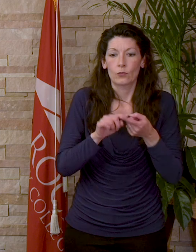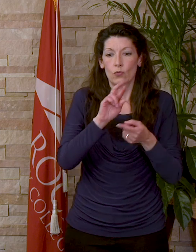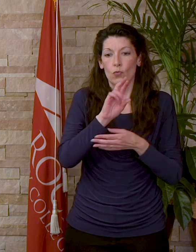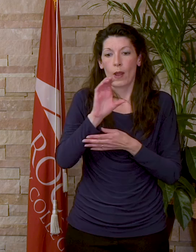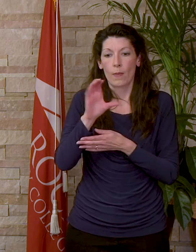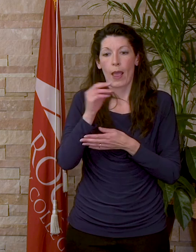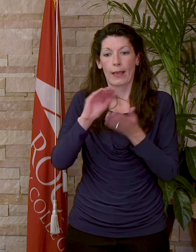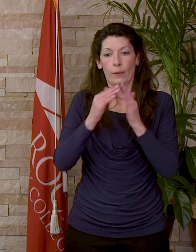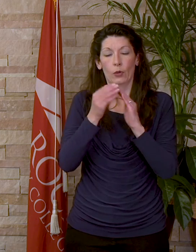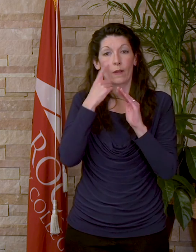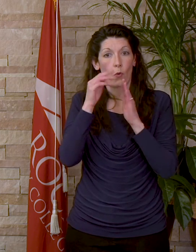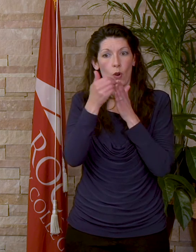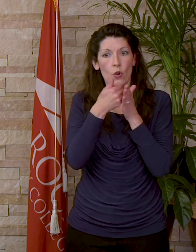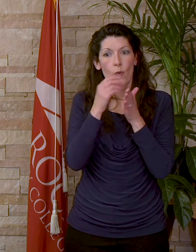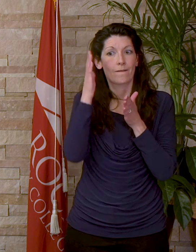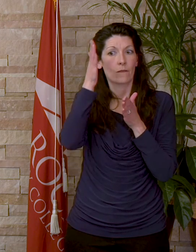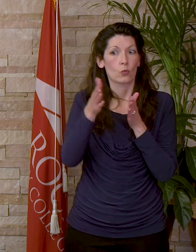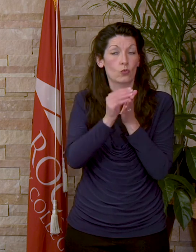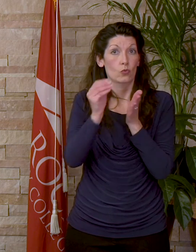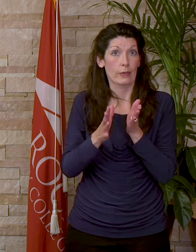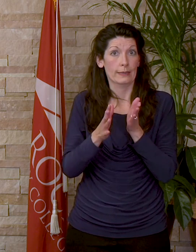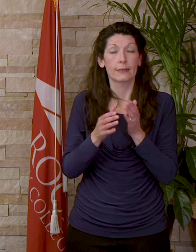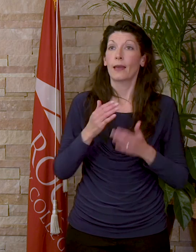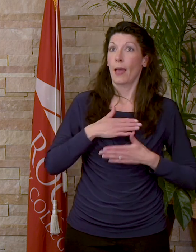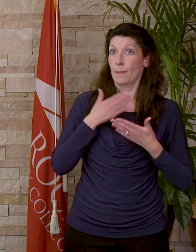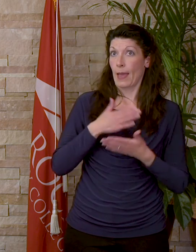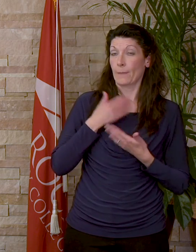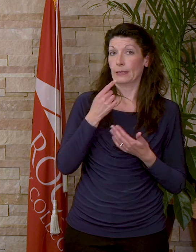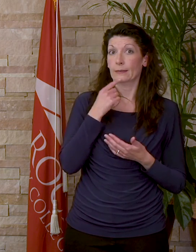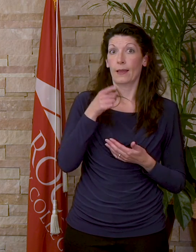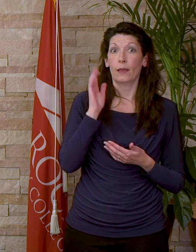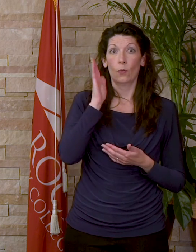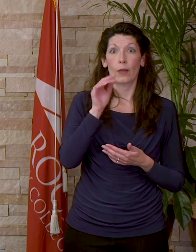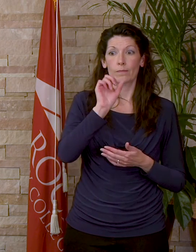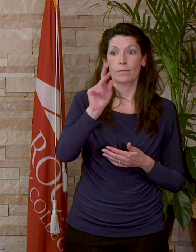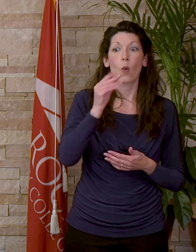for new and future students and I'm happy to say that he will be returning to Saudi Arabia